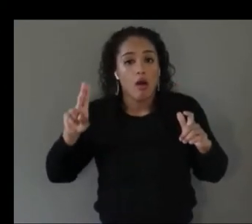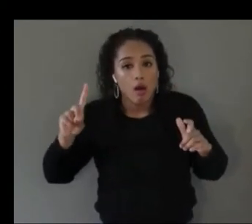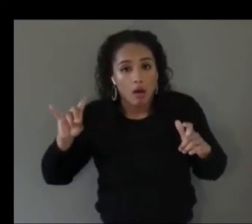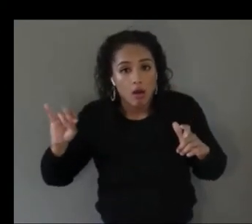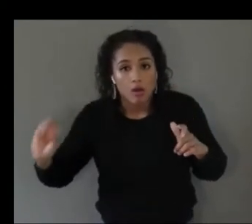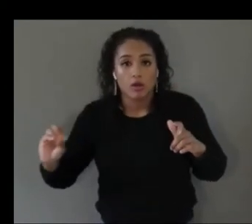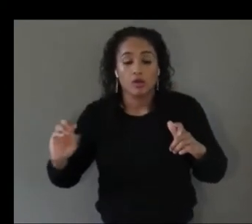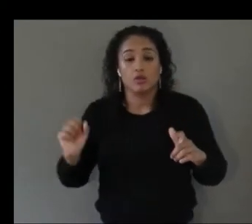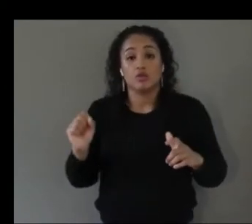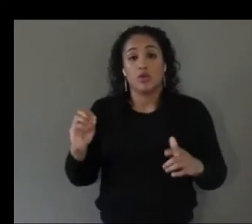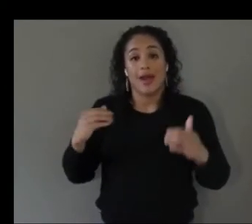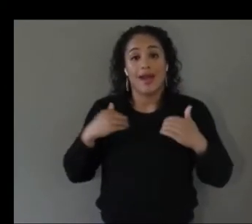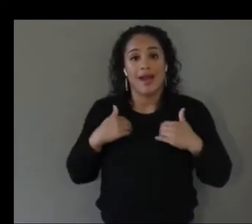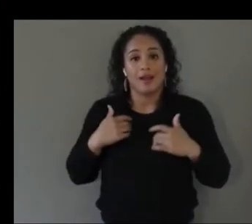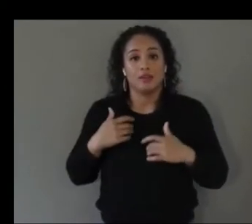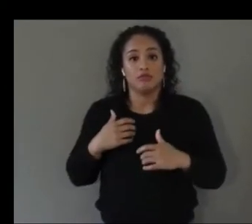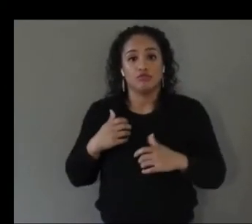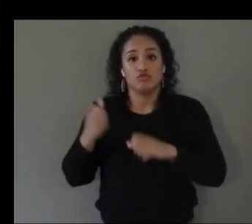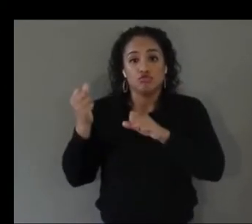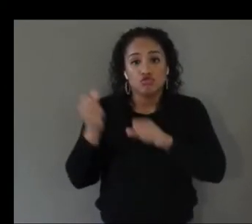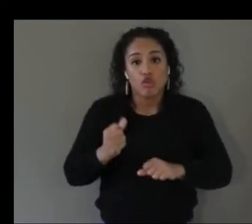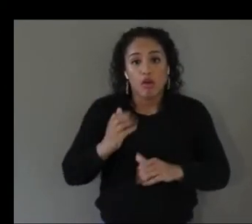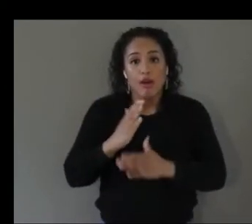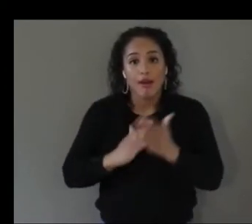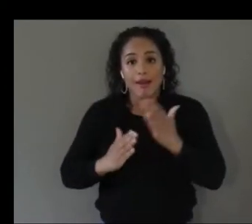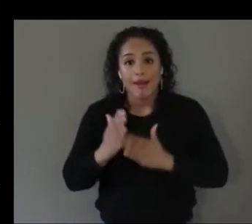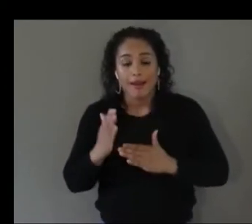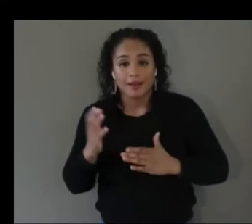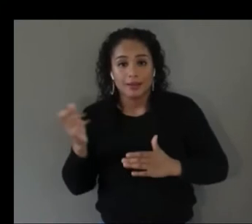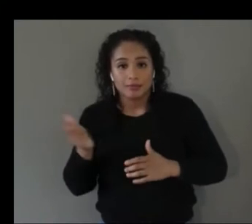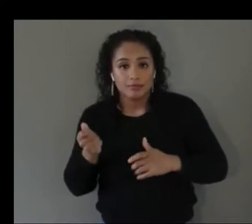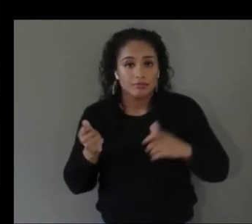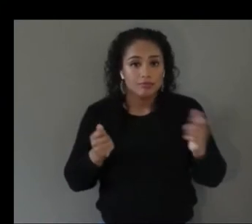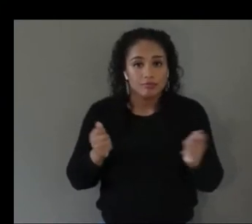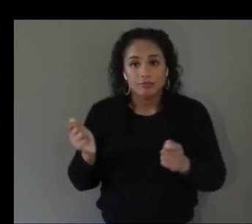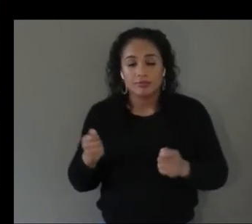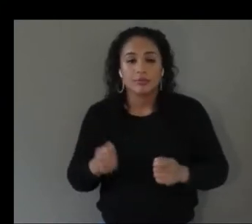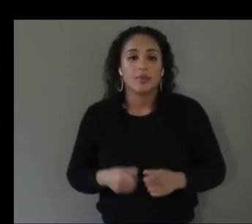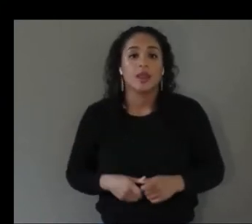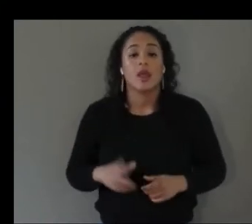hand holding a nintendo switch joy-con in which would have high-definition rumbles so they could